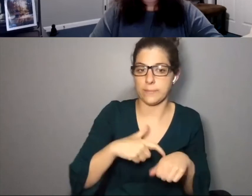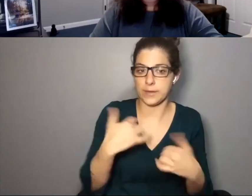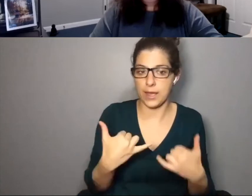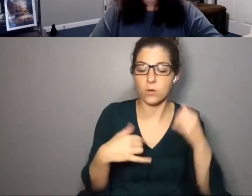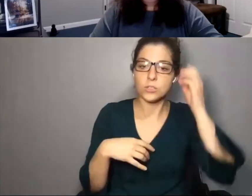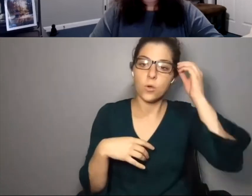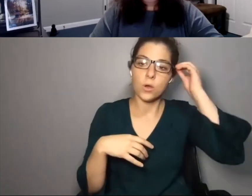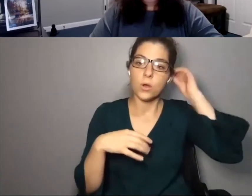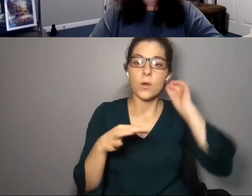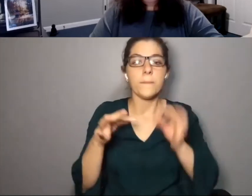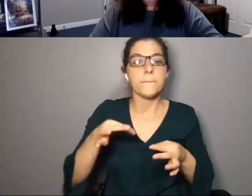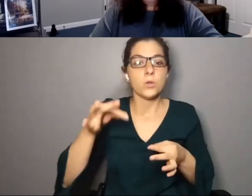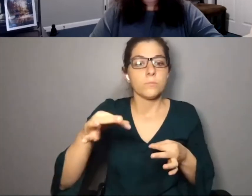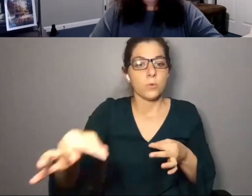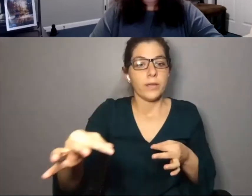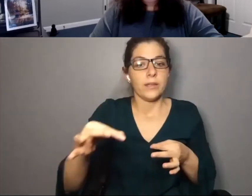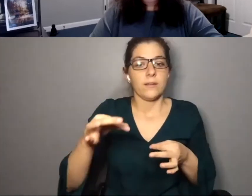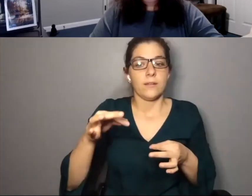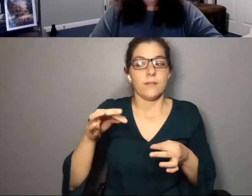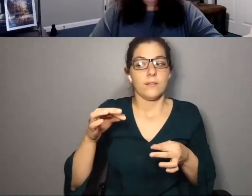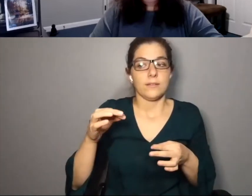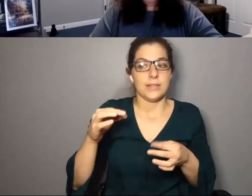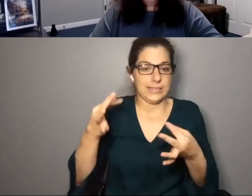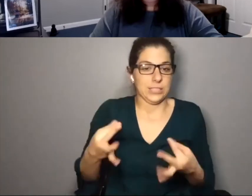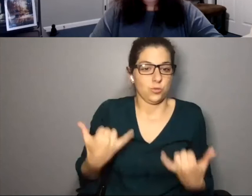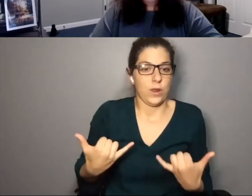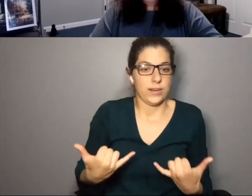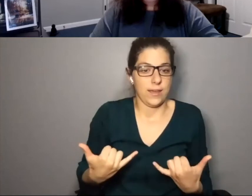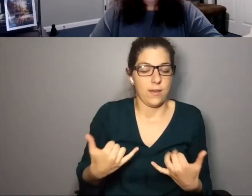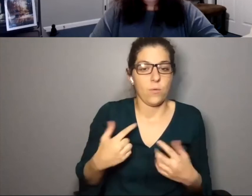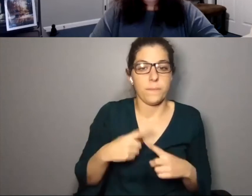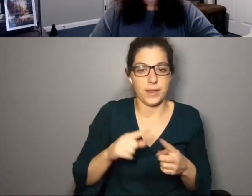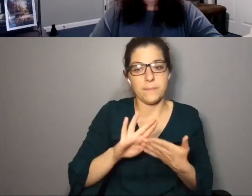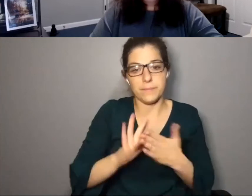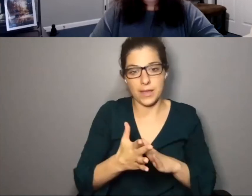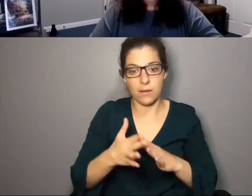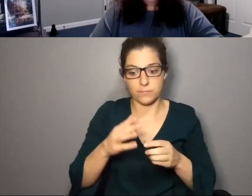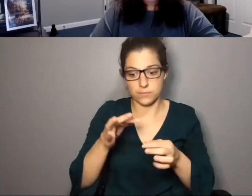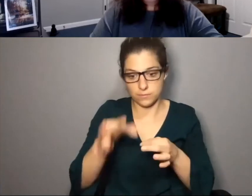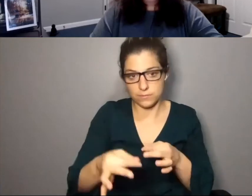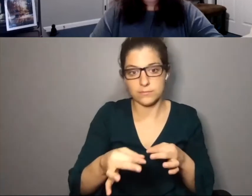majority diddecide to decide to postpone